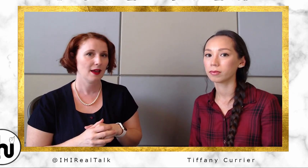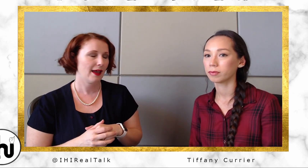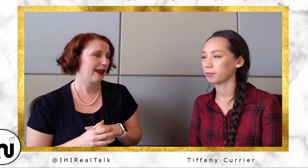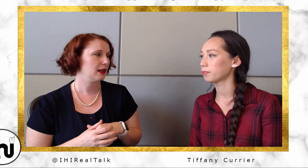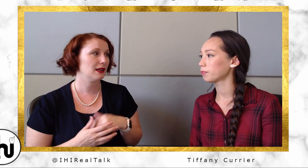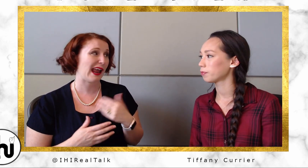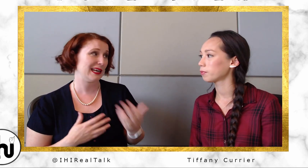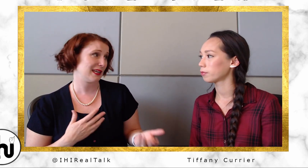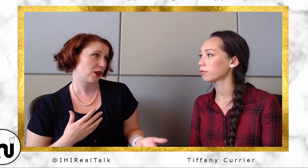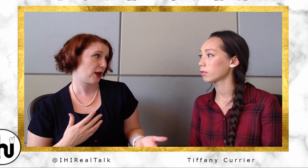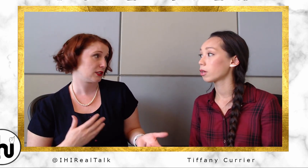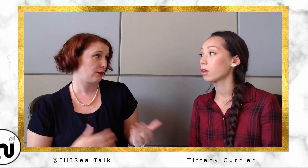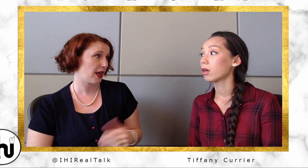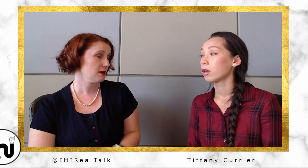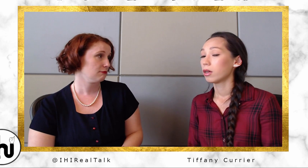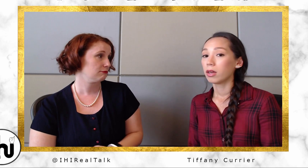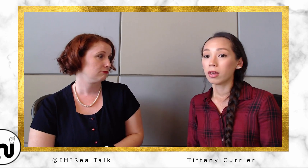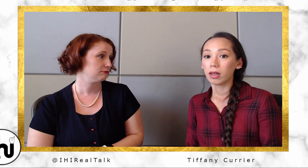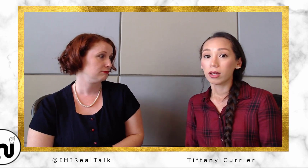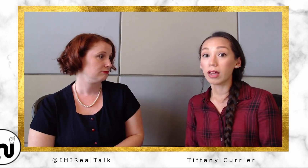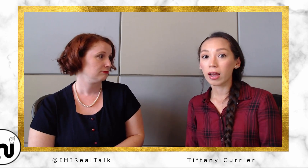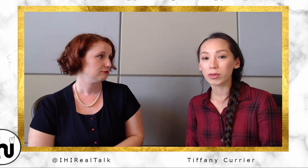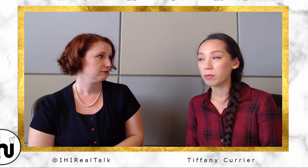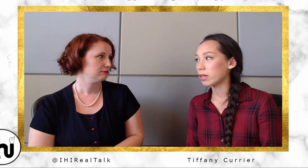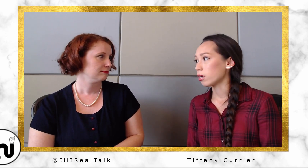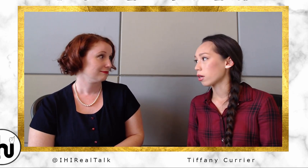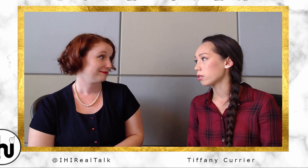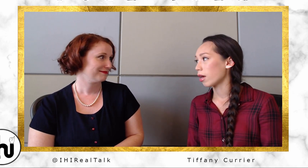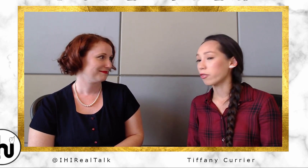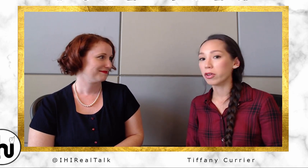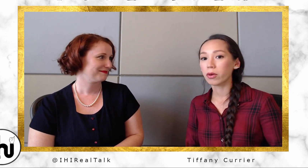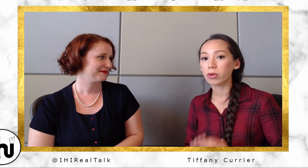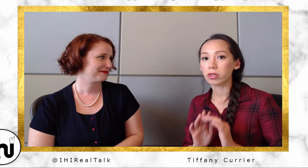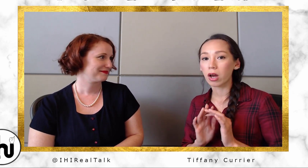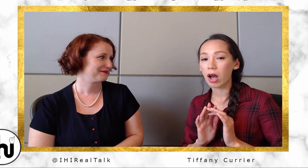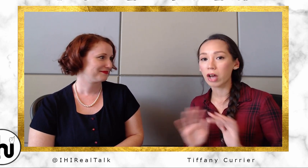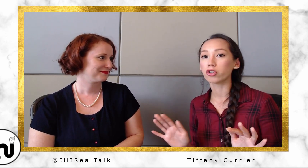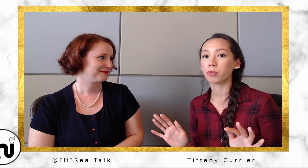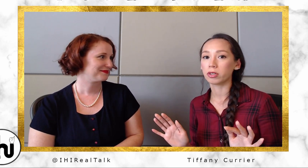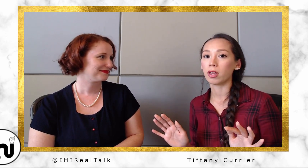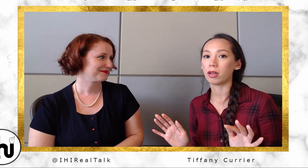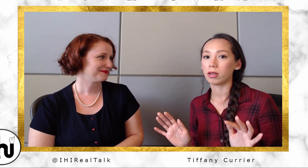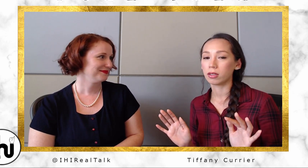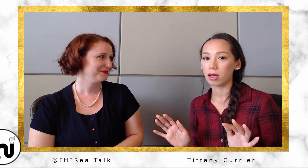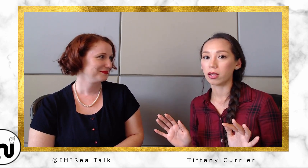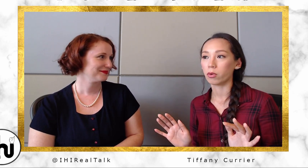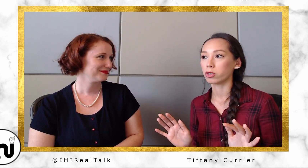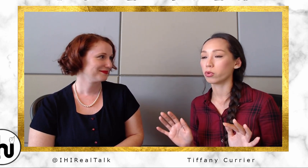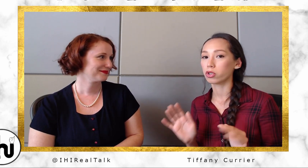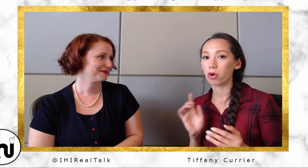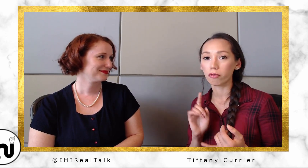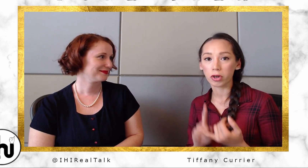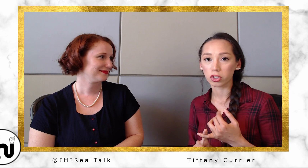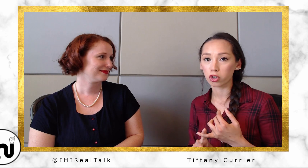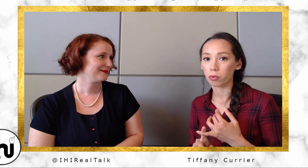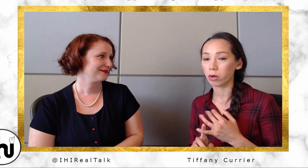And any takeaways from that? Tiffany: Yeah! It was amazing because everything was a 100% in sign language. There was no voice interpreting, which